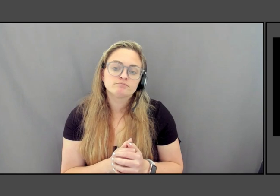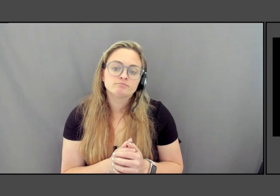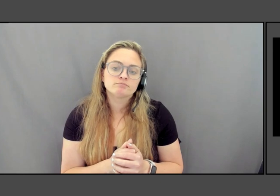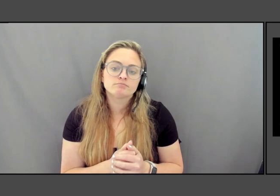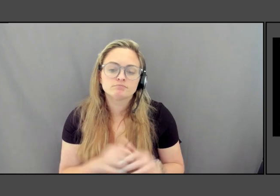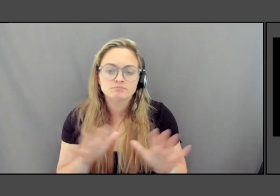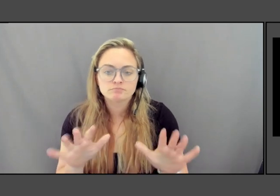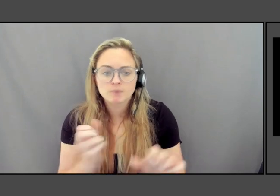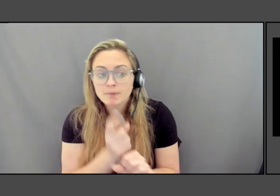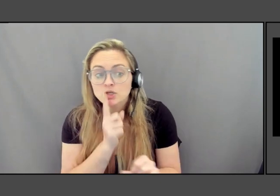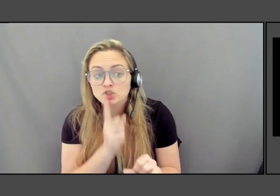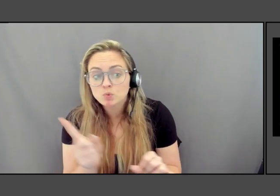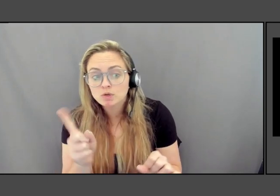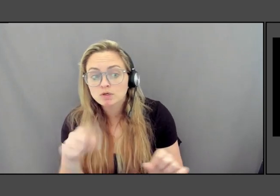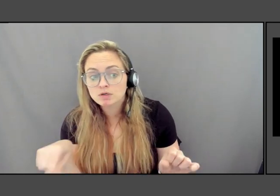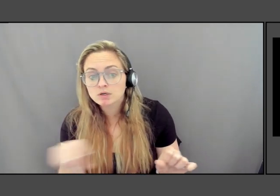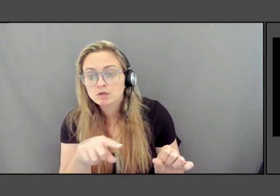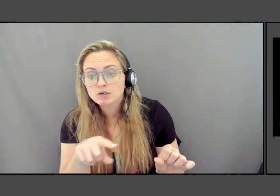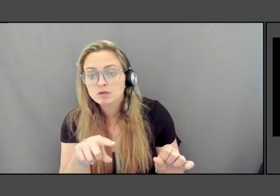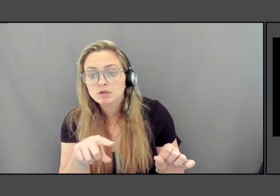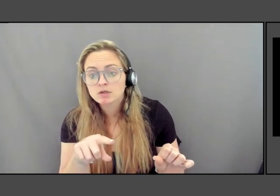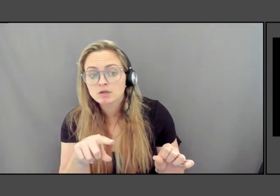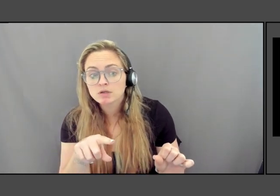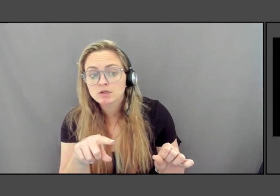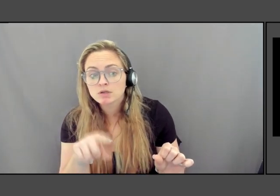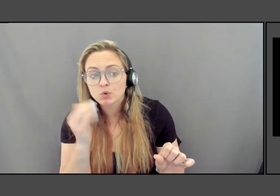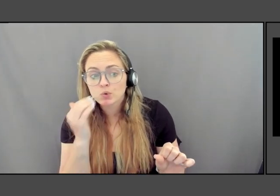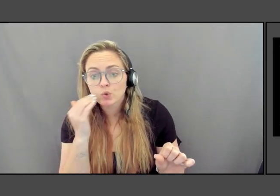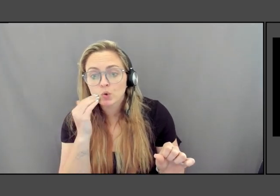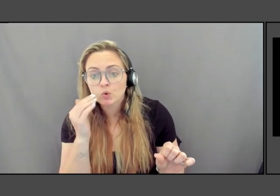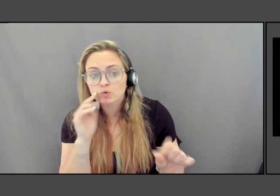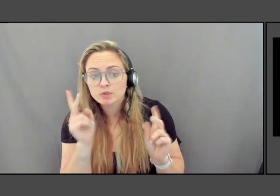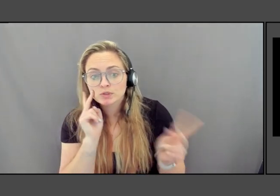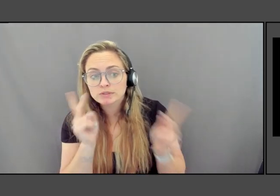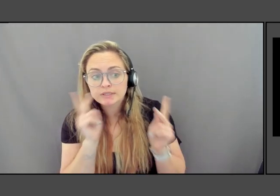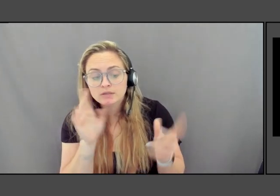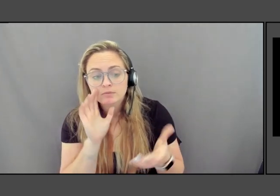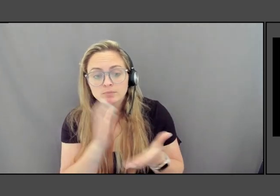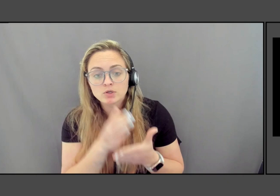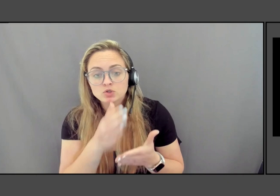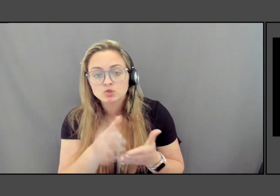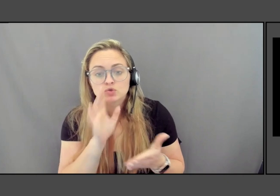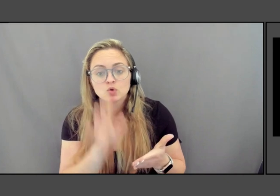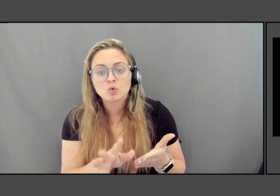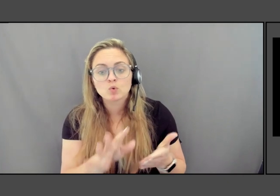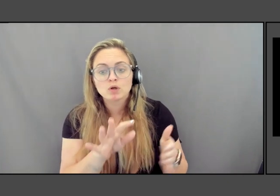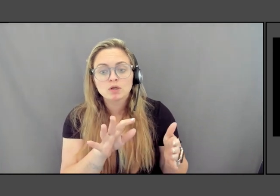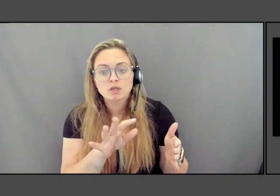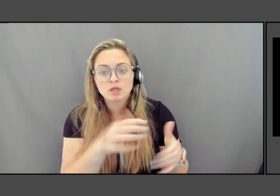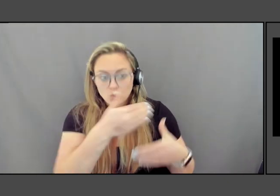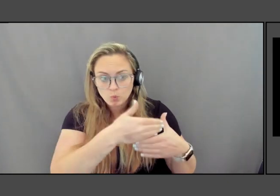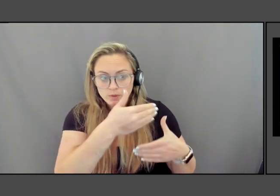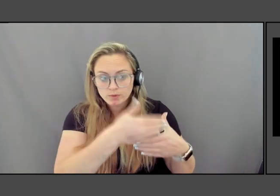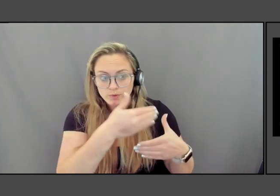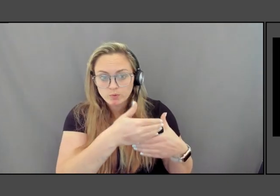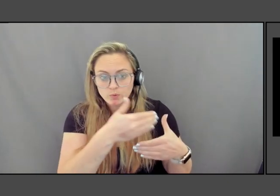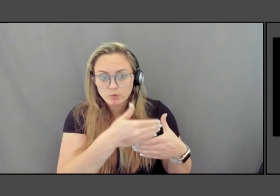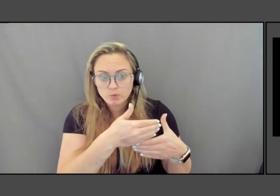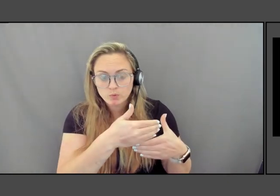Yeah, what is to make sure that everyone knows what they're seeing. So in the stained glass window, it's it's like the scenes of enslaved